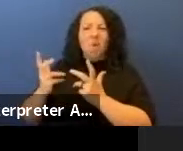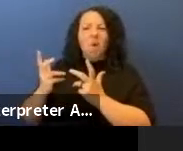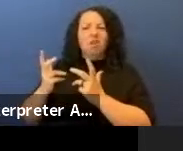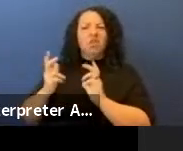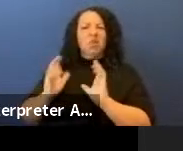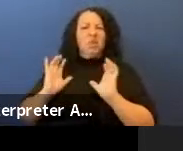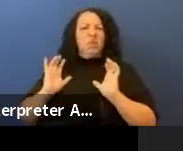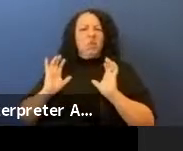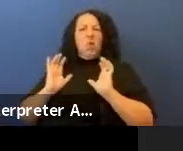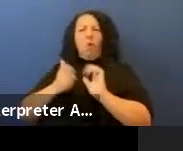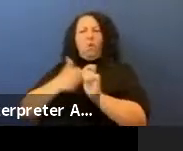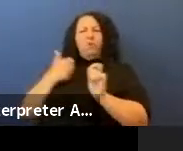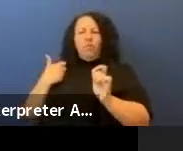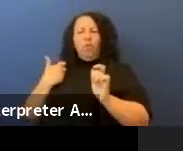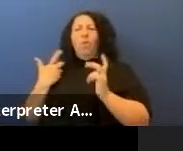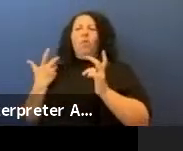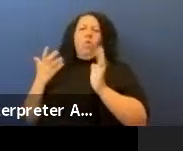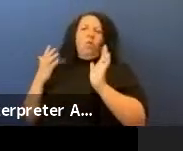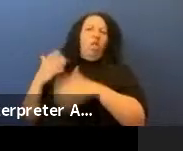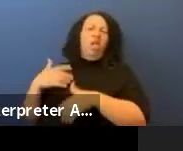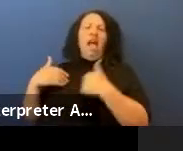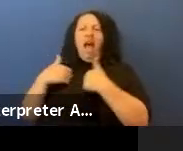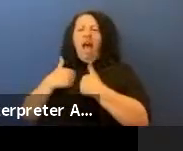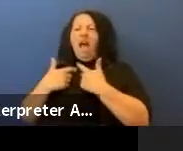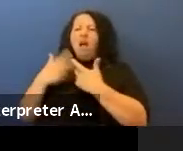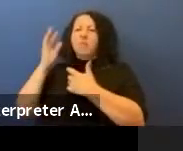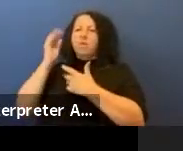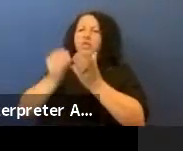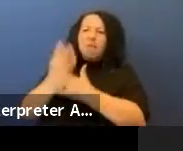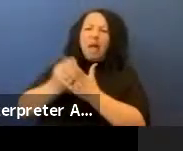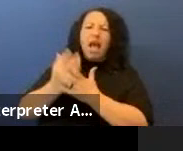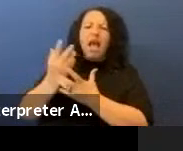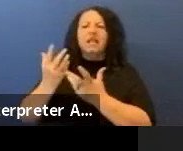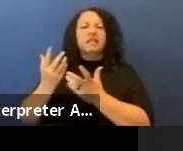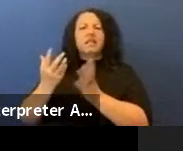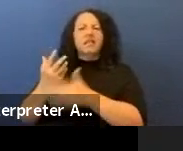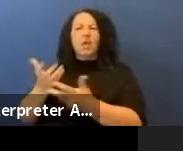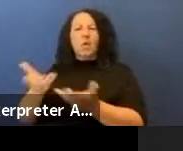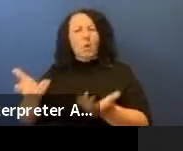the fauna, and to be humanized and not objectified